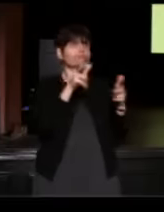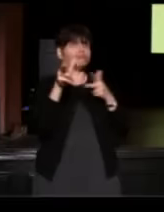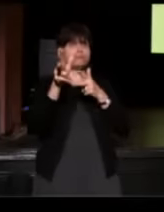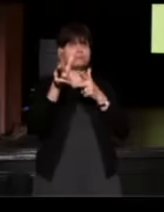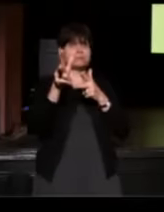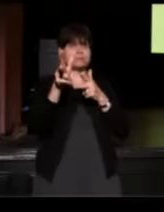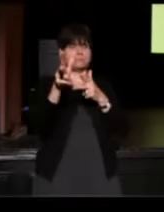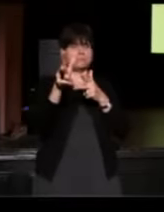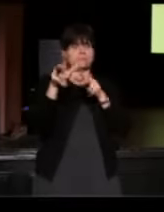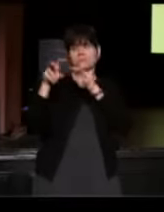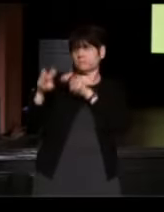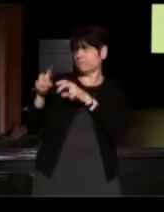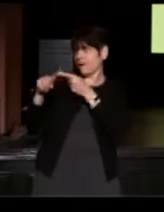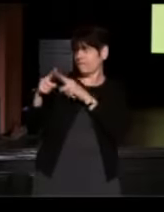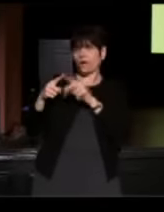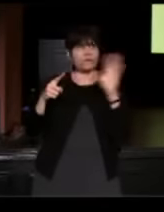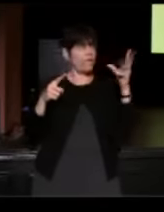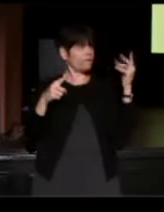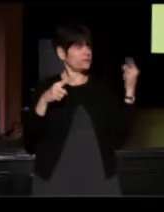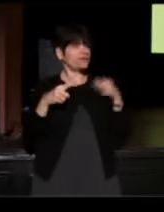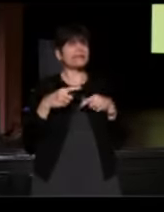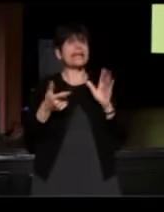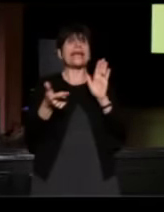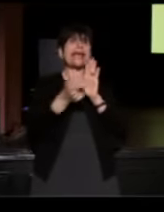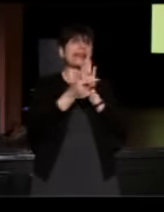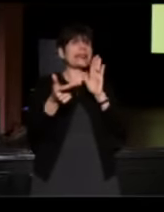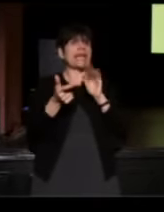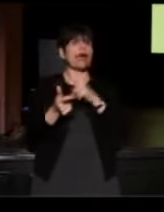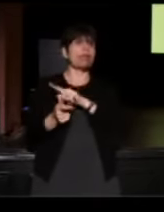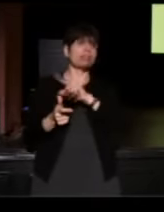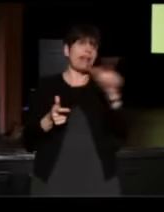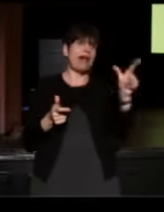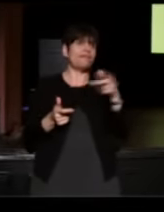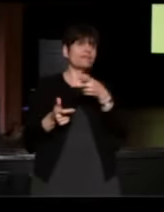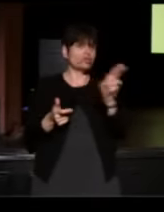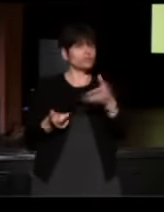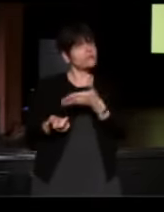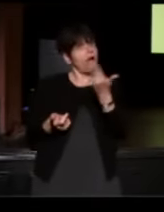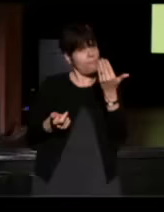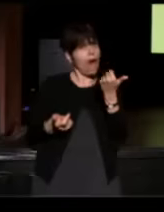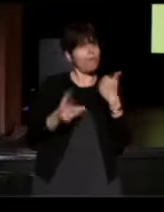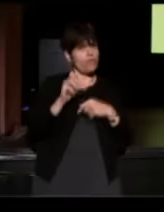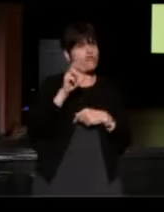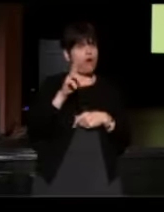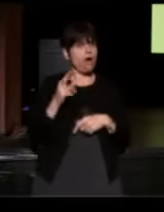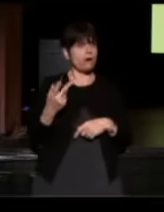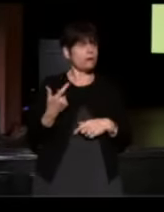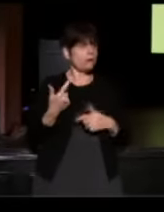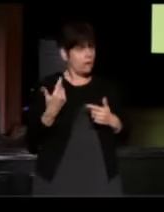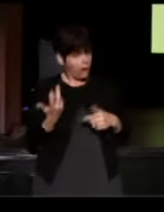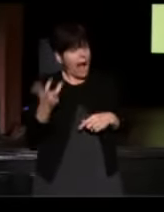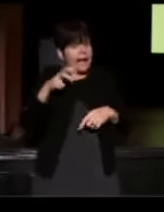The officer, explained I had made an illegal left turn and to step out of the car. So, I get out of the car first.